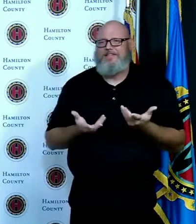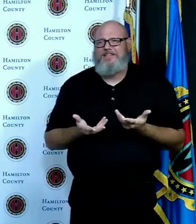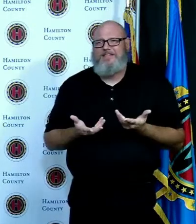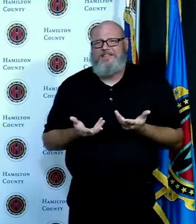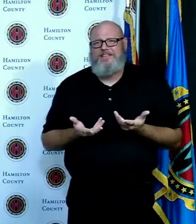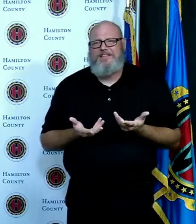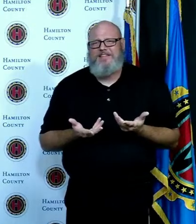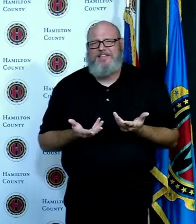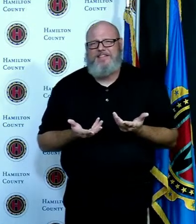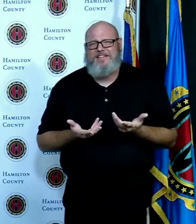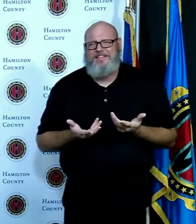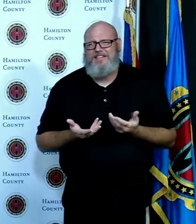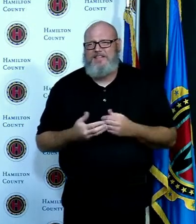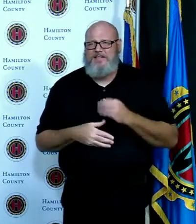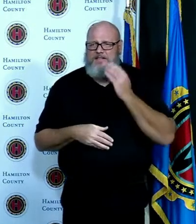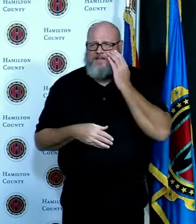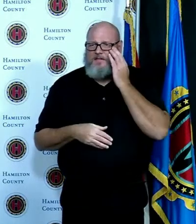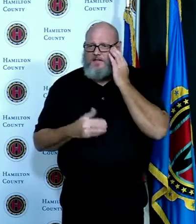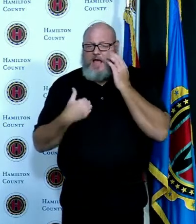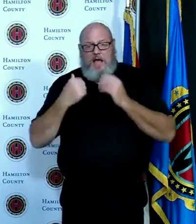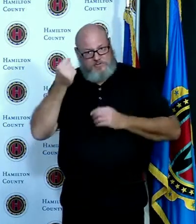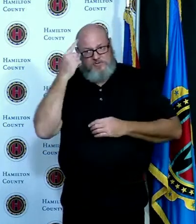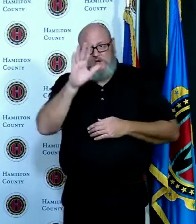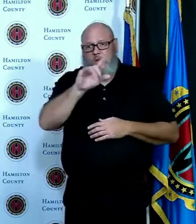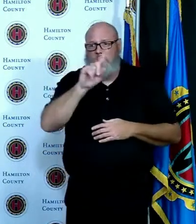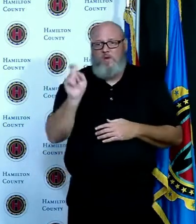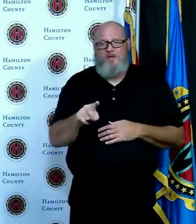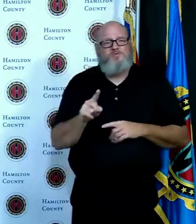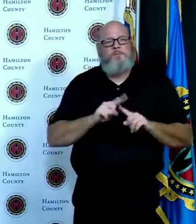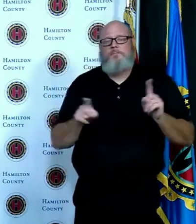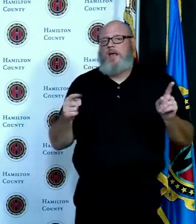the question but I'm not going to get in the shoes of the Governor the fact of the matter is we think